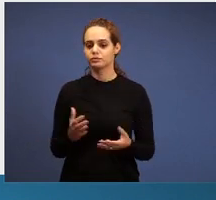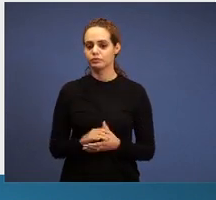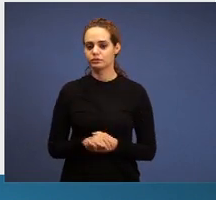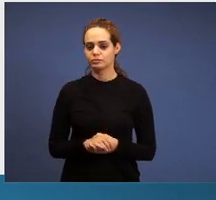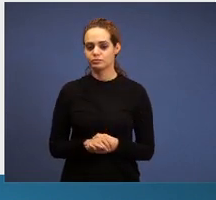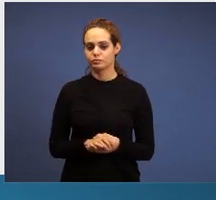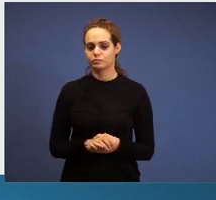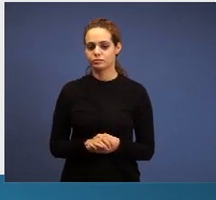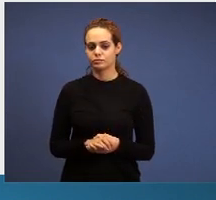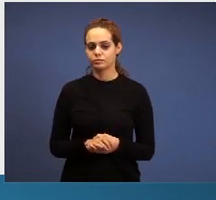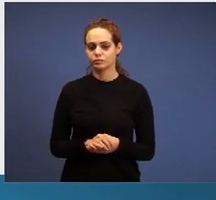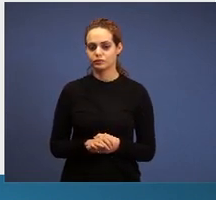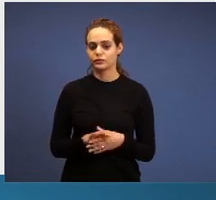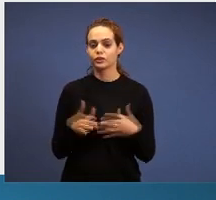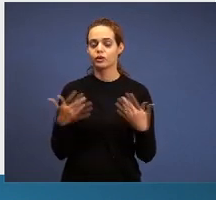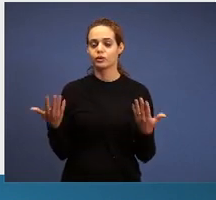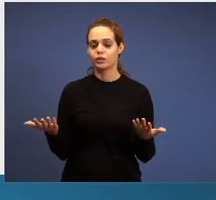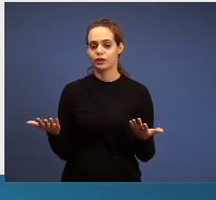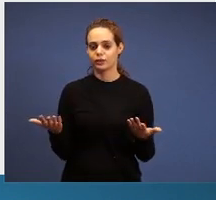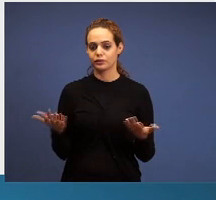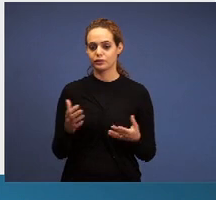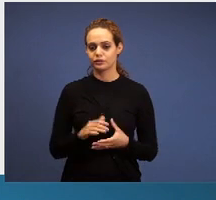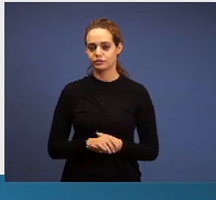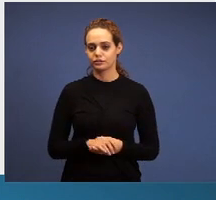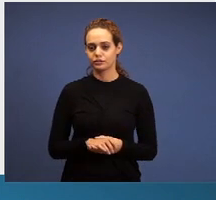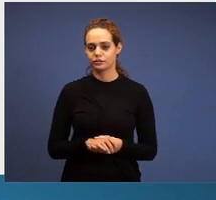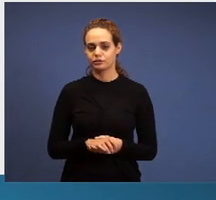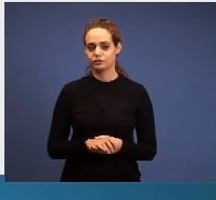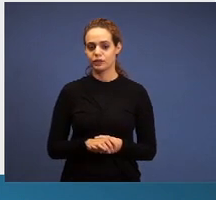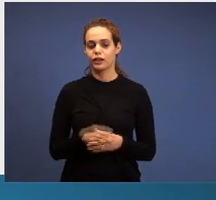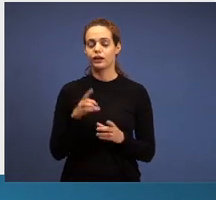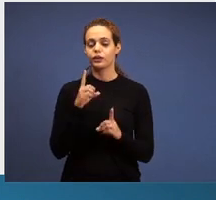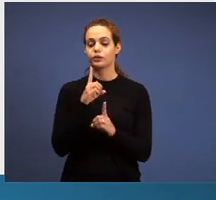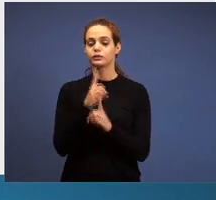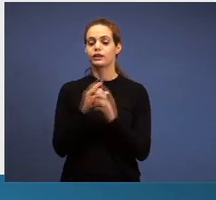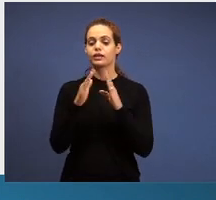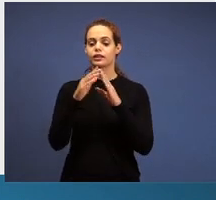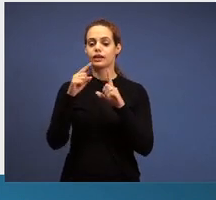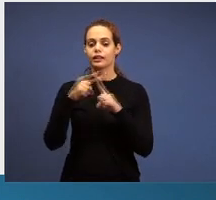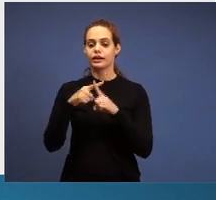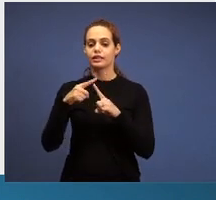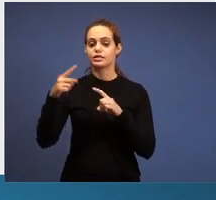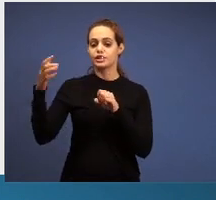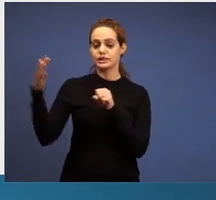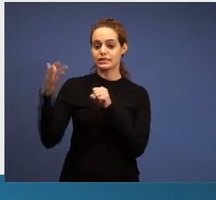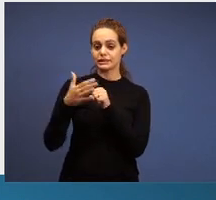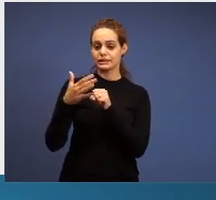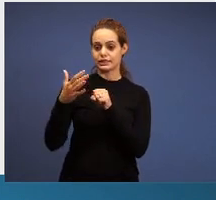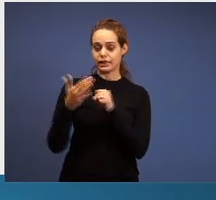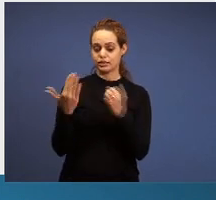is good, the deacon, the worker, here it’s. Answers this, but answer at night so you